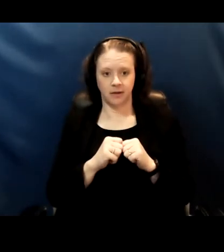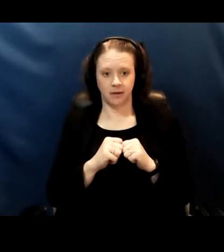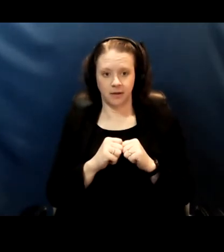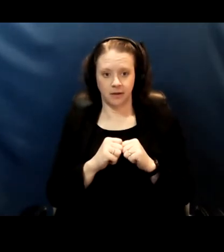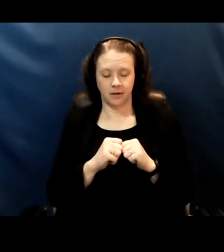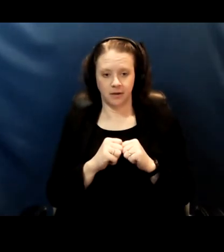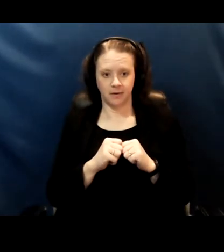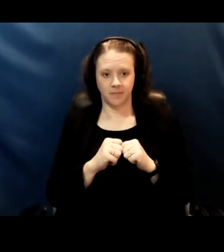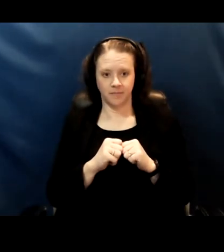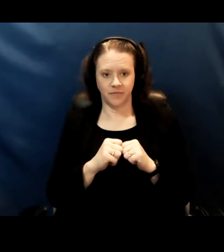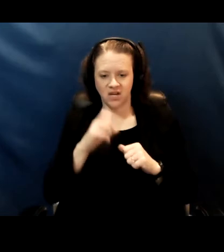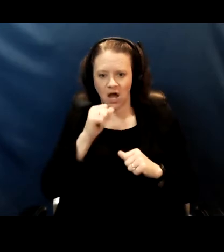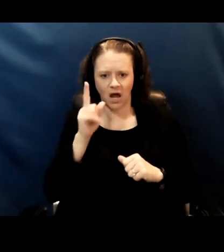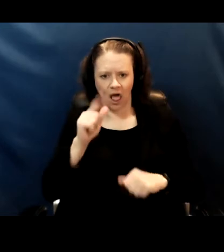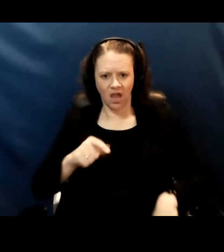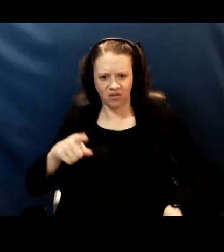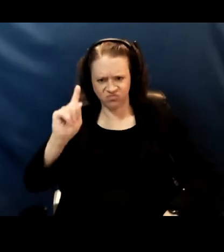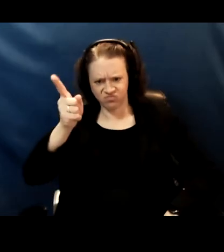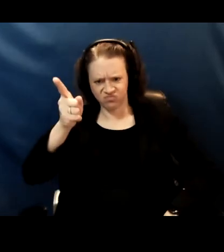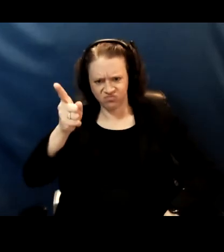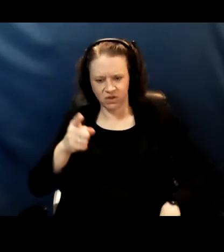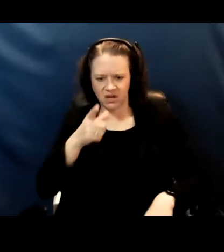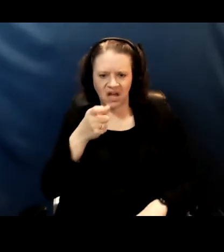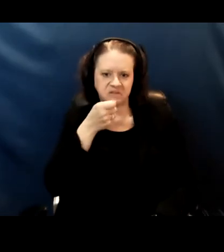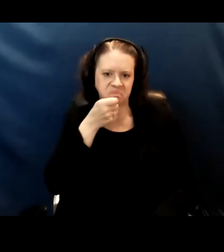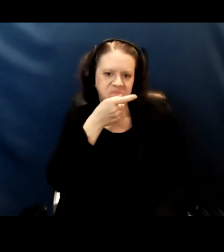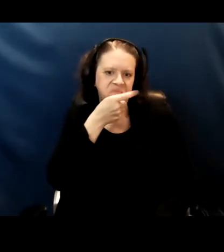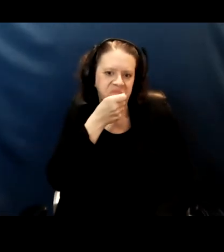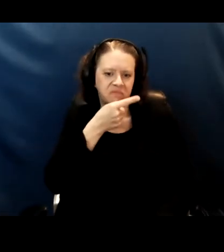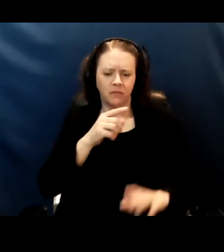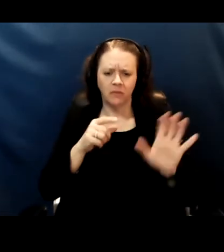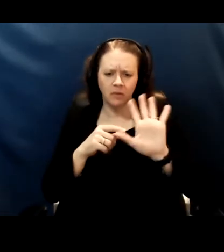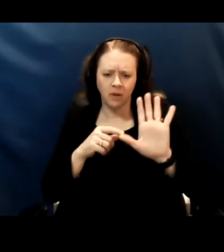not as, it's not snitching it's keeping each other safe.